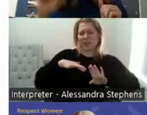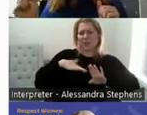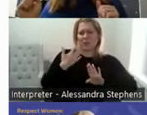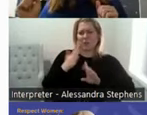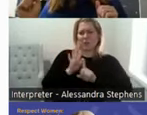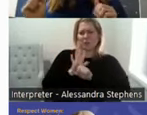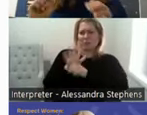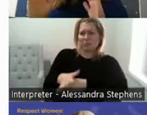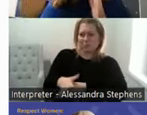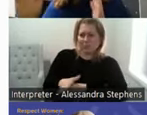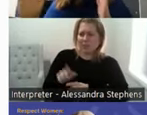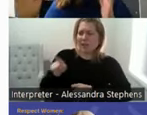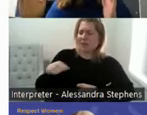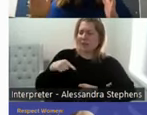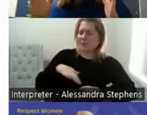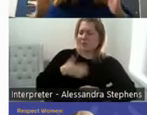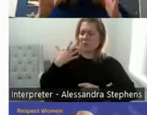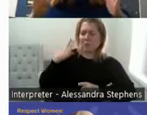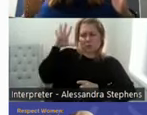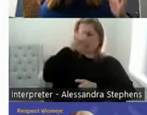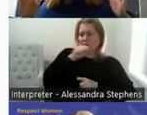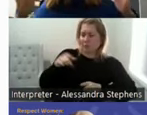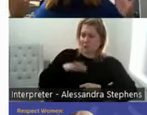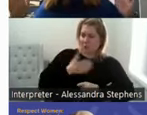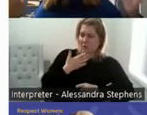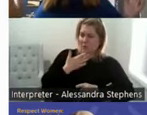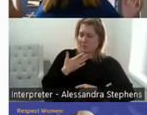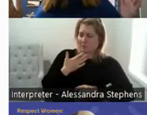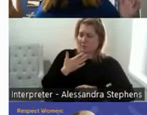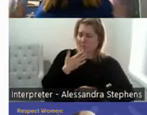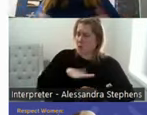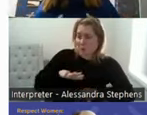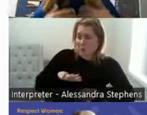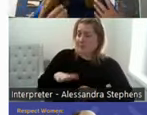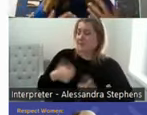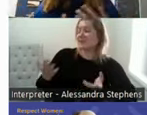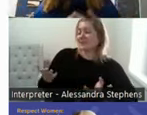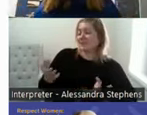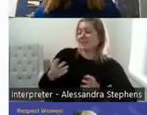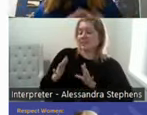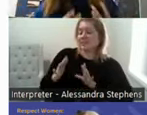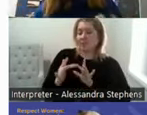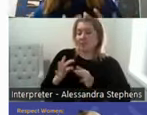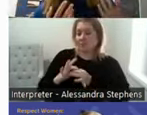expectations. I'm going to step away and then they further and further away. And we basically